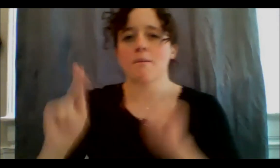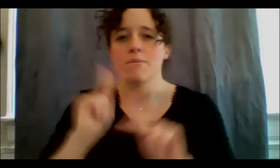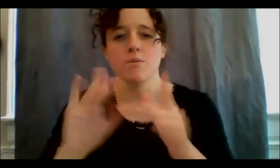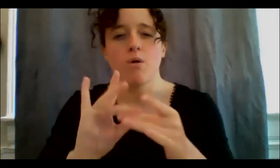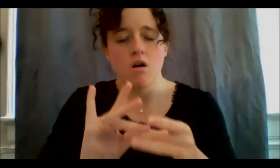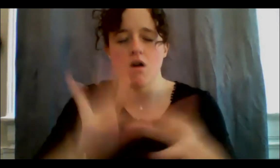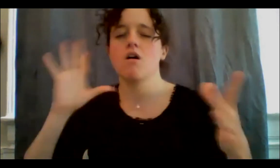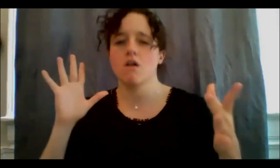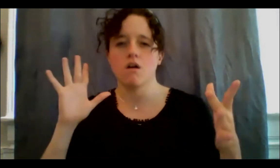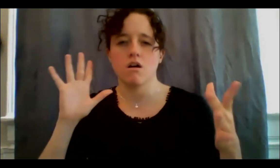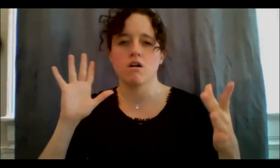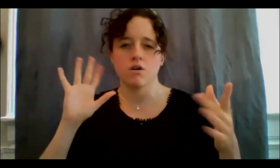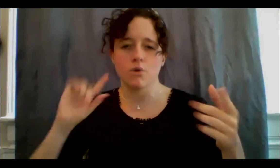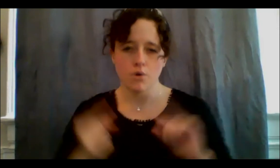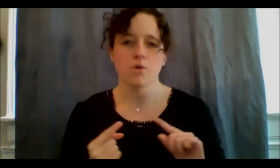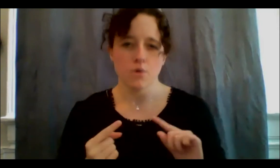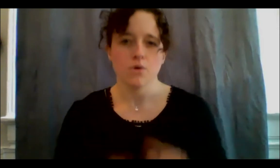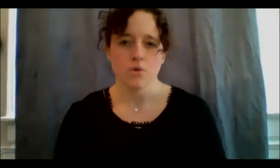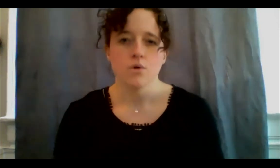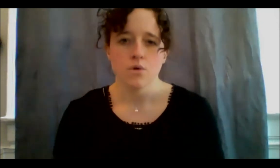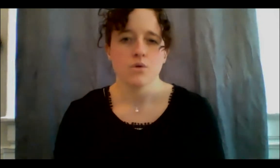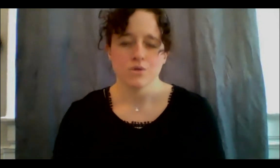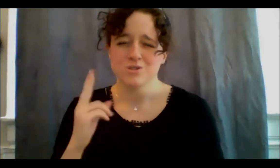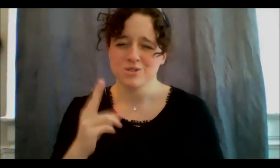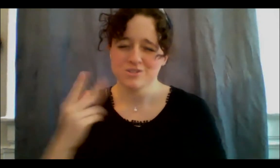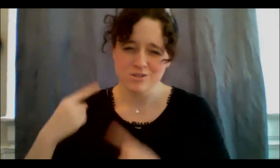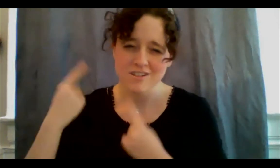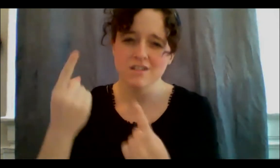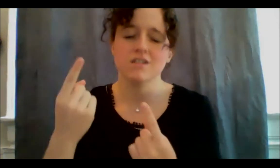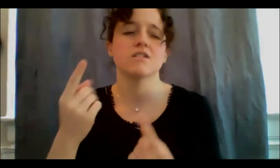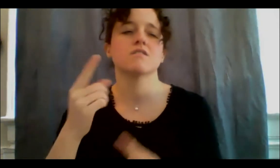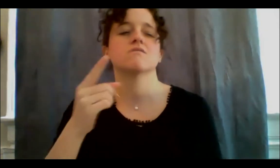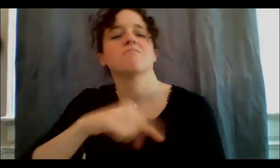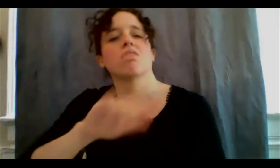historically to suppress and make Indigenous people invisible and